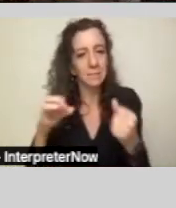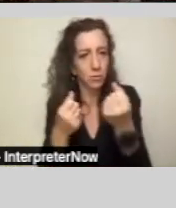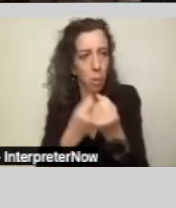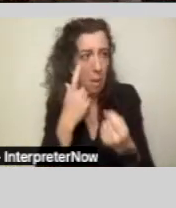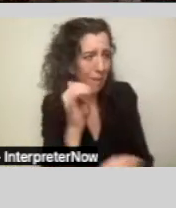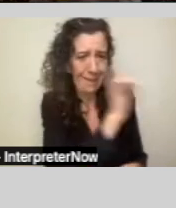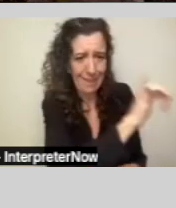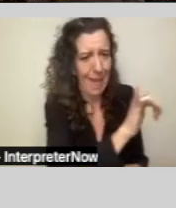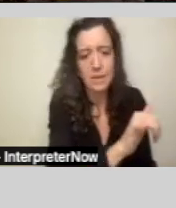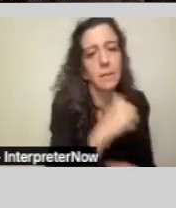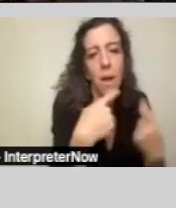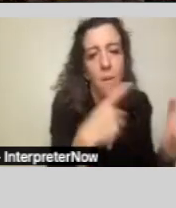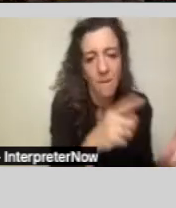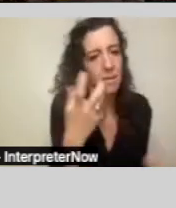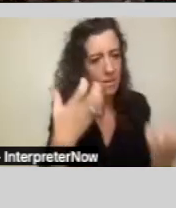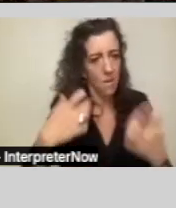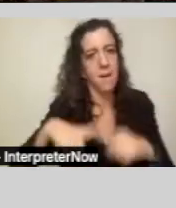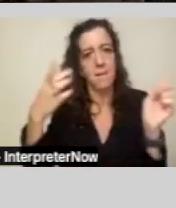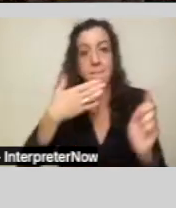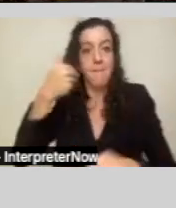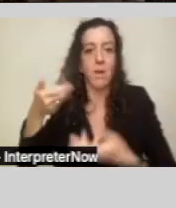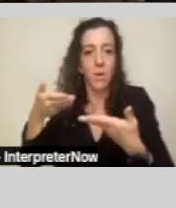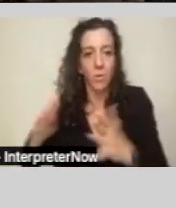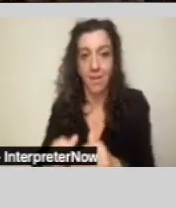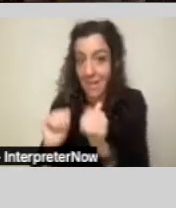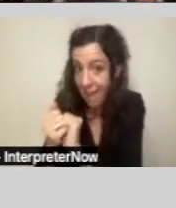And they got it with the passage of the Lanterman Act.